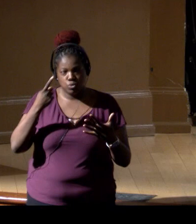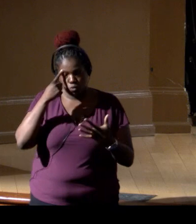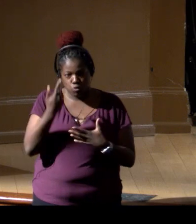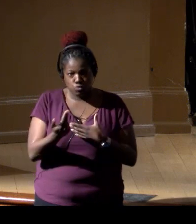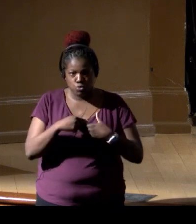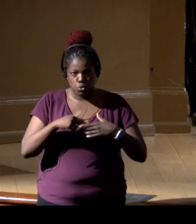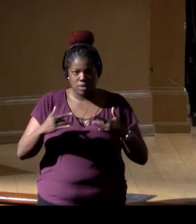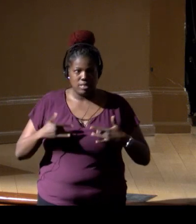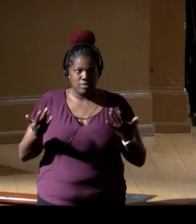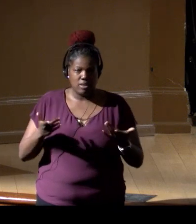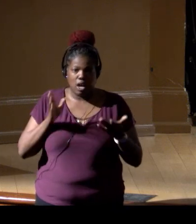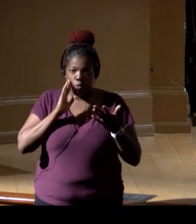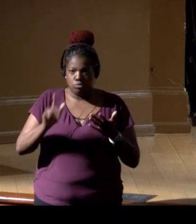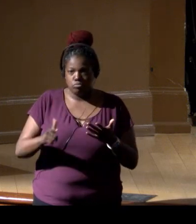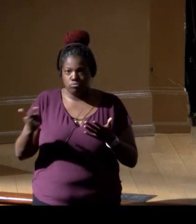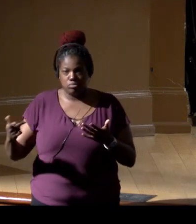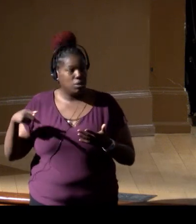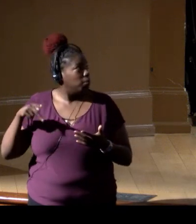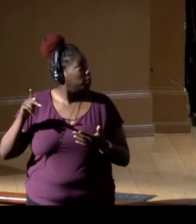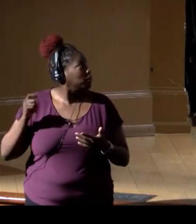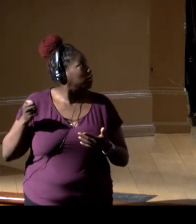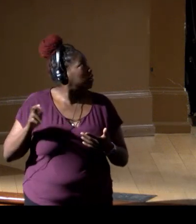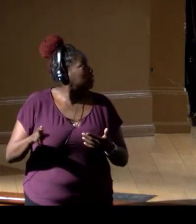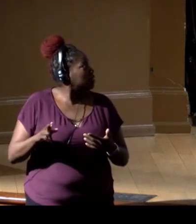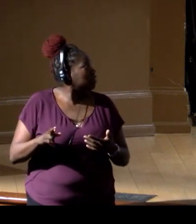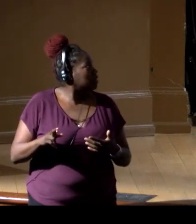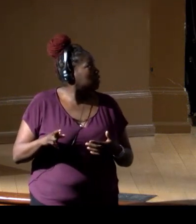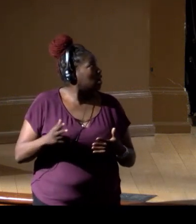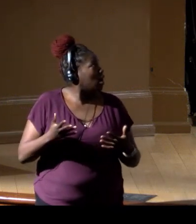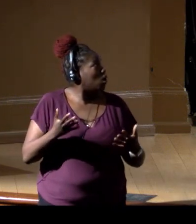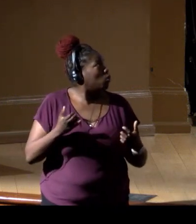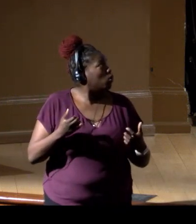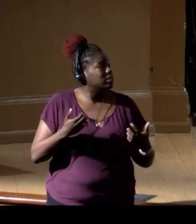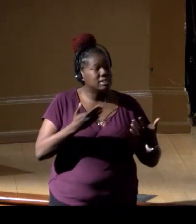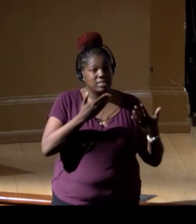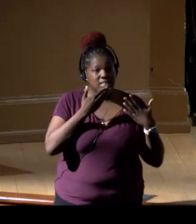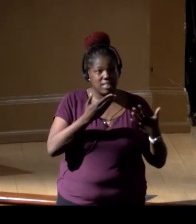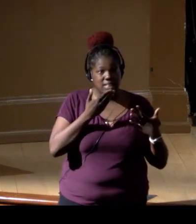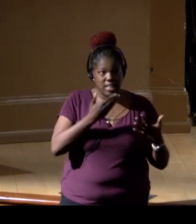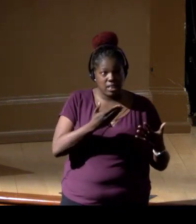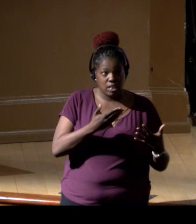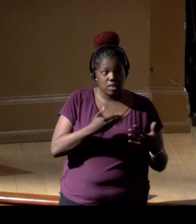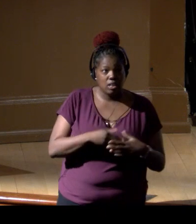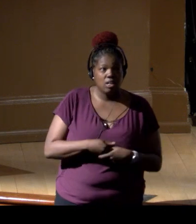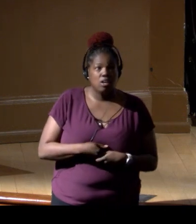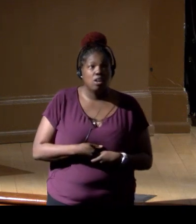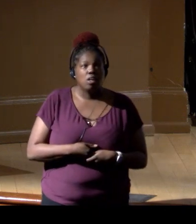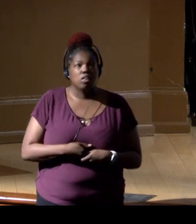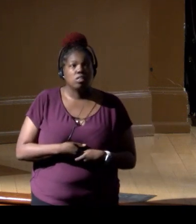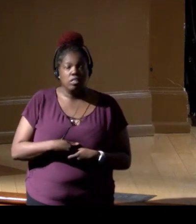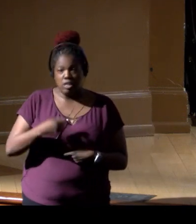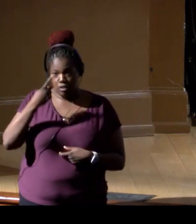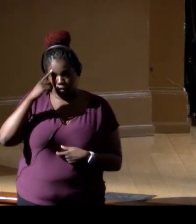and I'll turn it over to Peter, yeah. Chris, I also wanna say thank you on behalf of the Johns Hopkins University